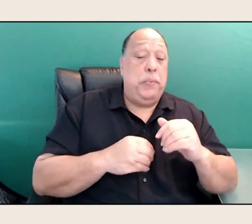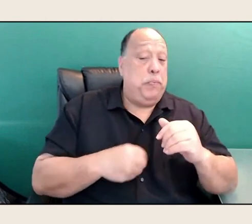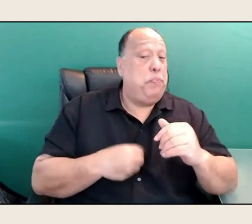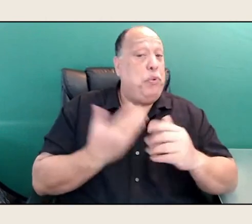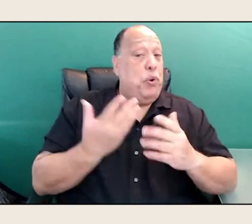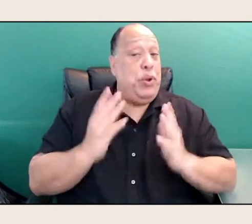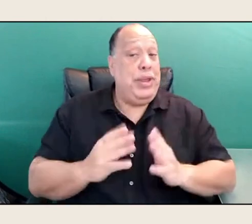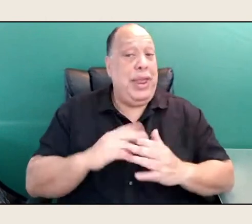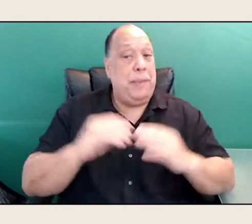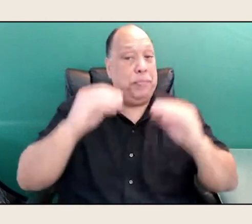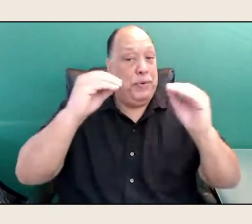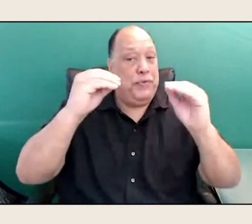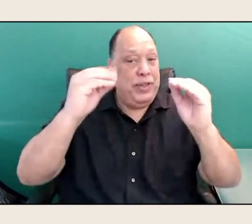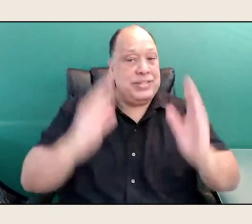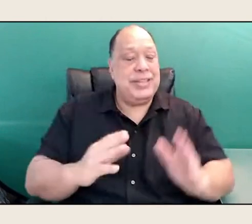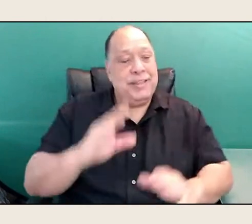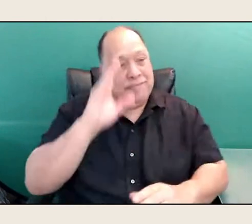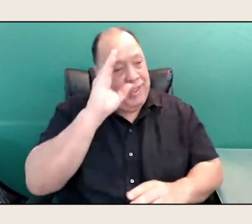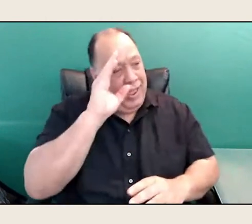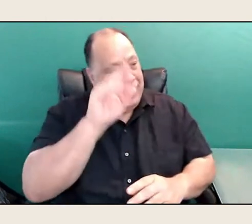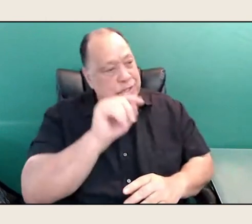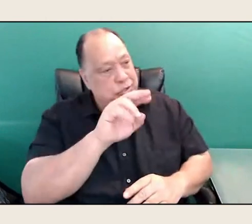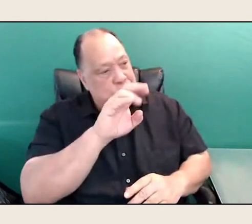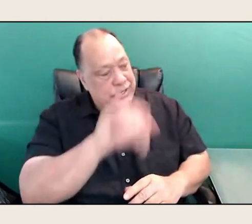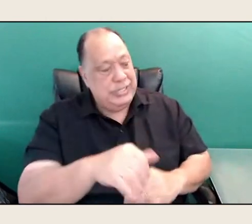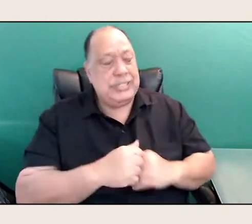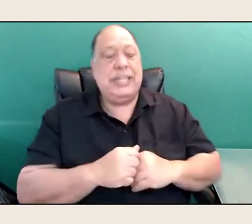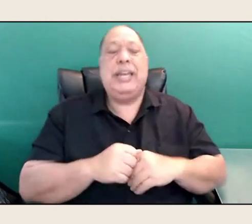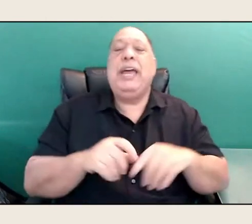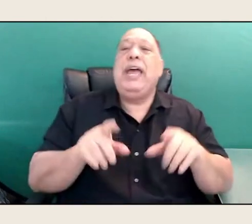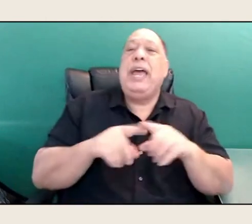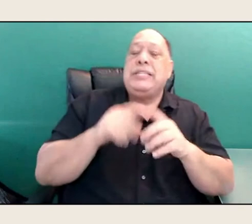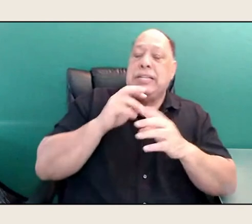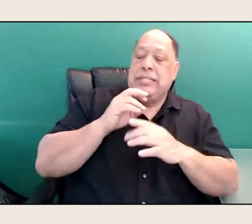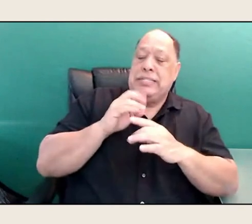Yes, hi Tracey. As a saxophonist, painter, and poet. Hi, Tracey.